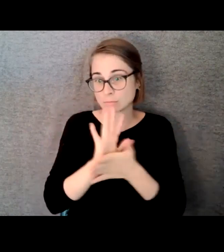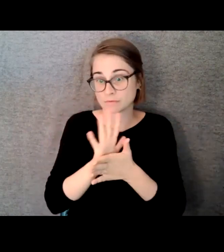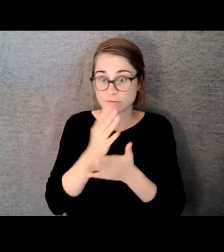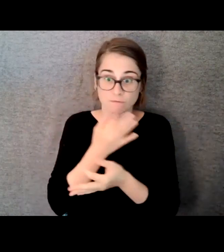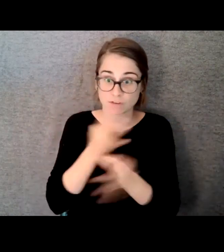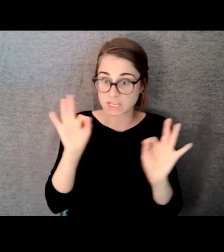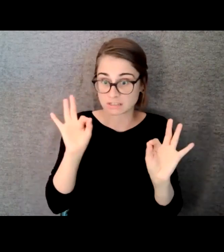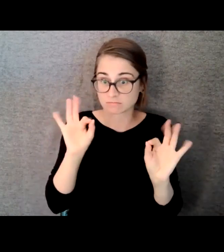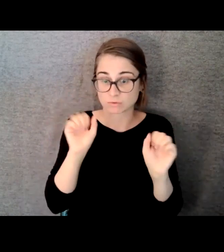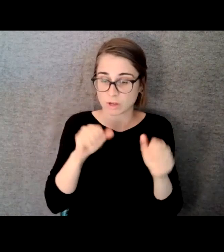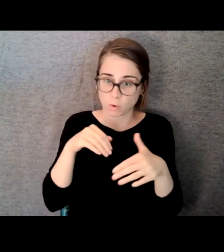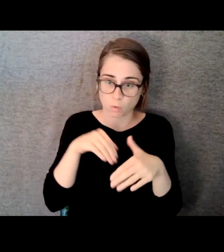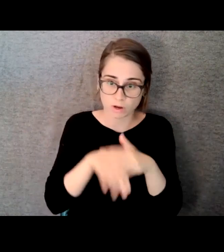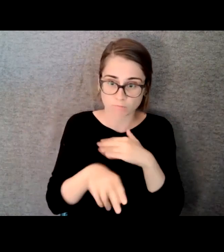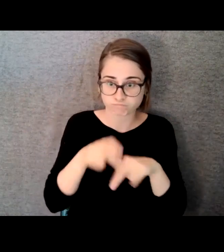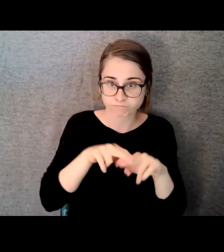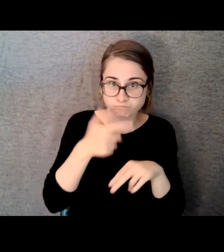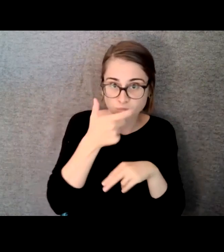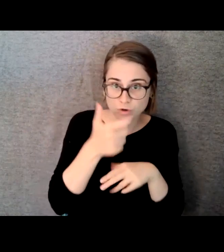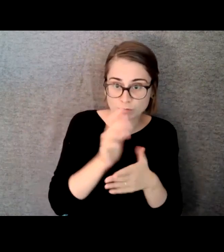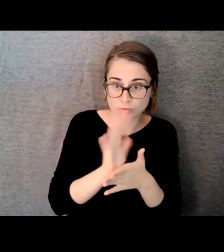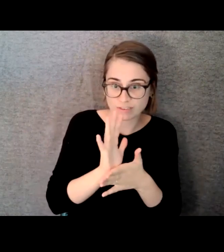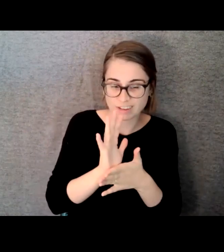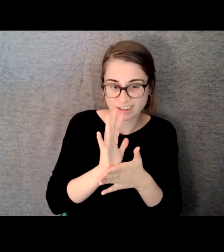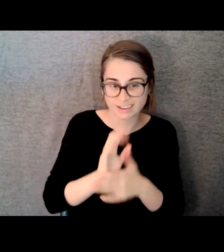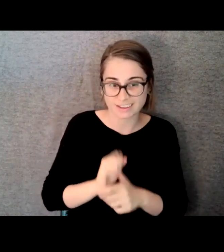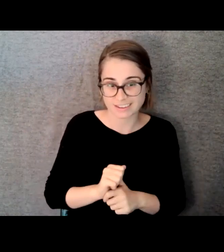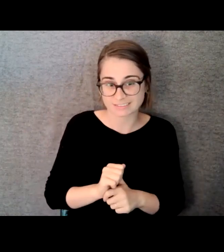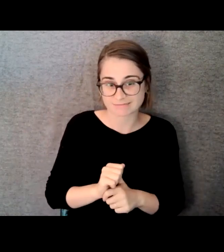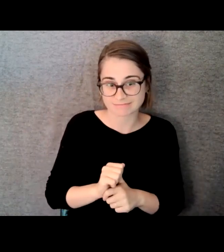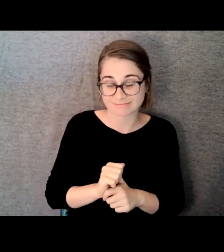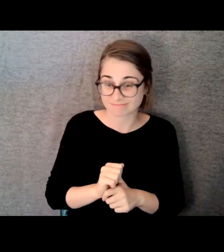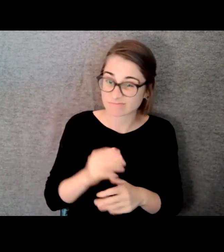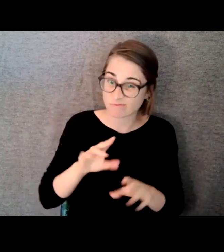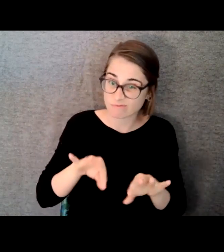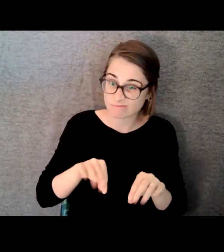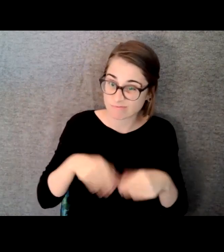And they were even giving away free water. It was a very generous time.